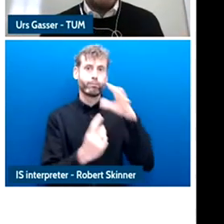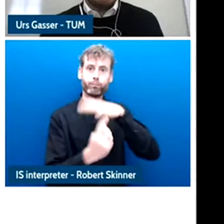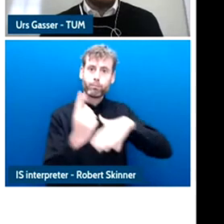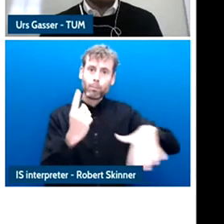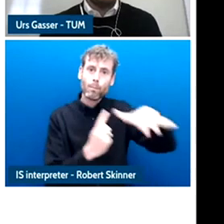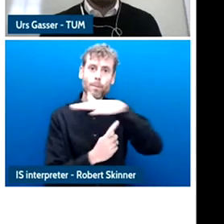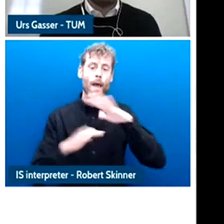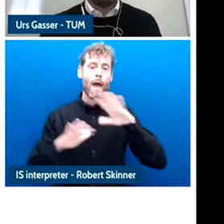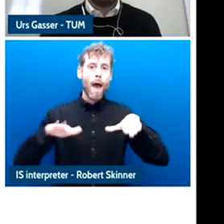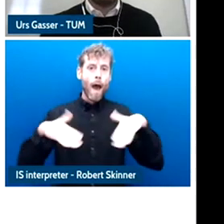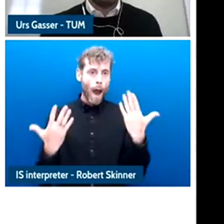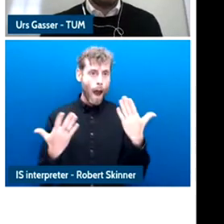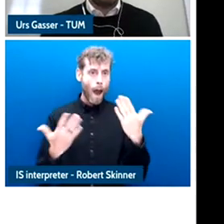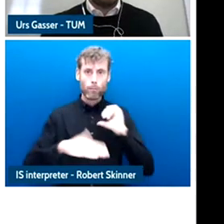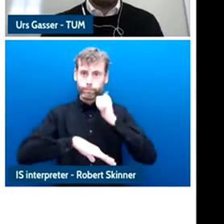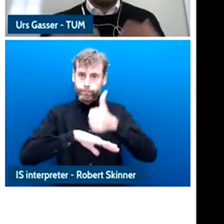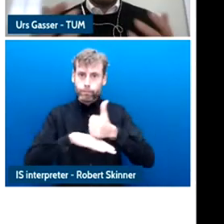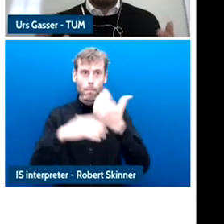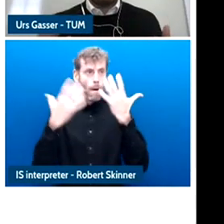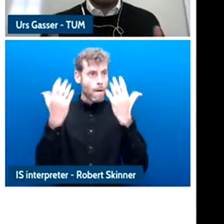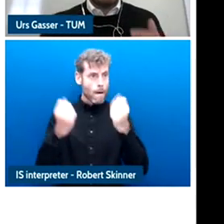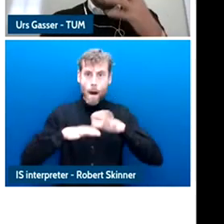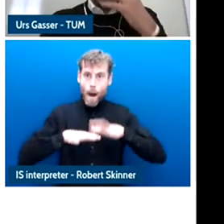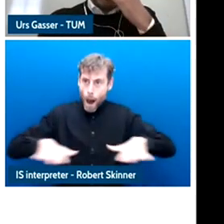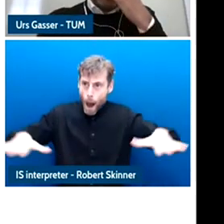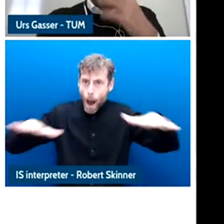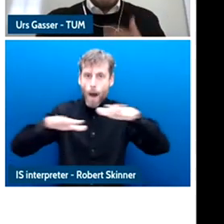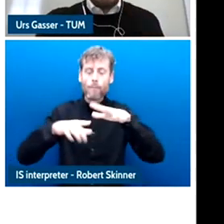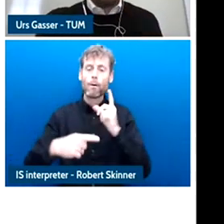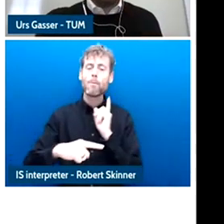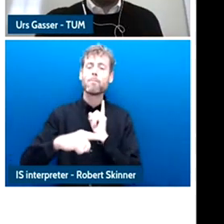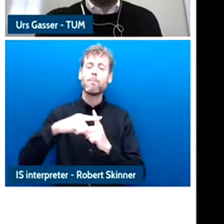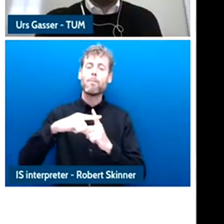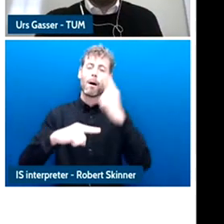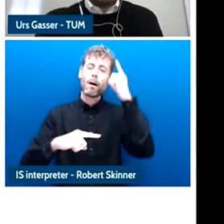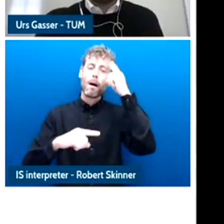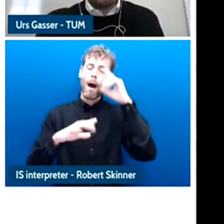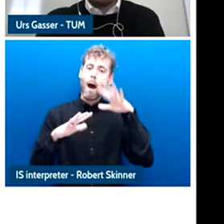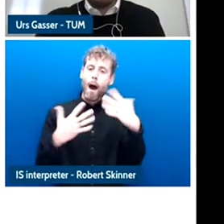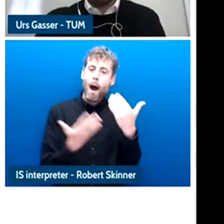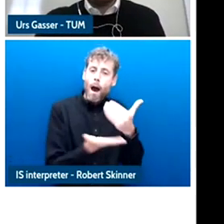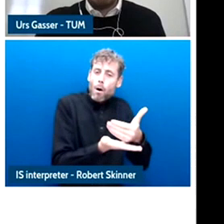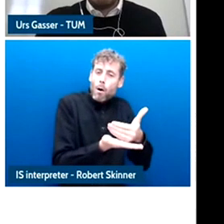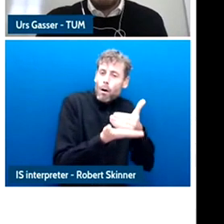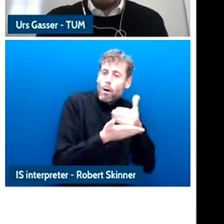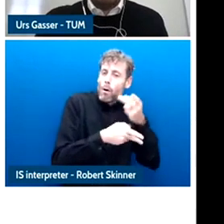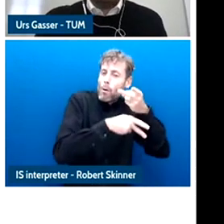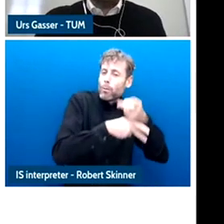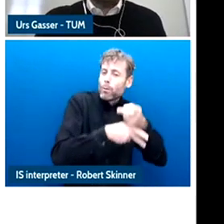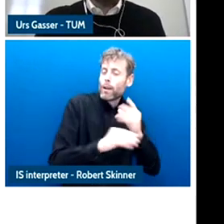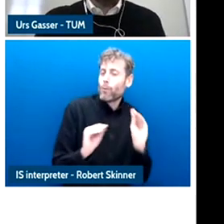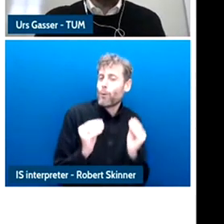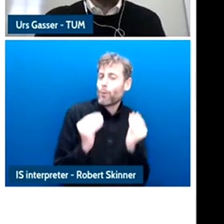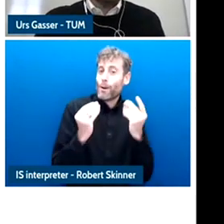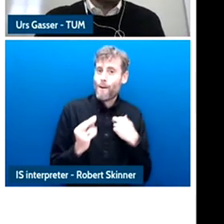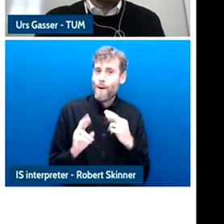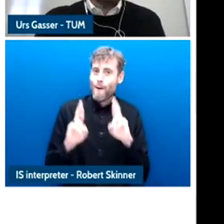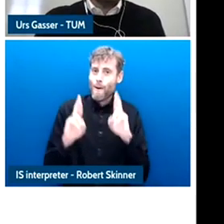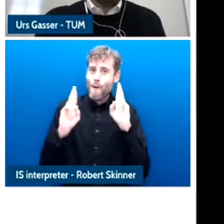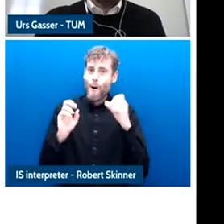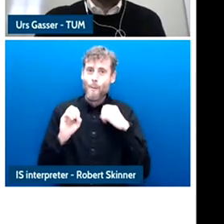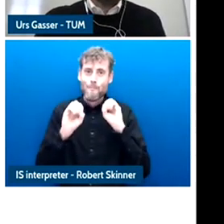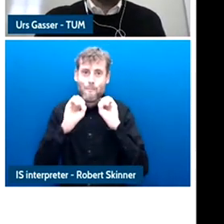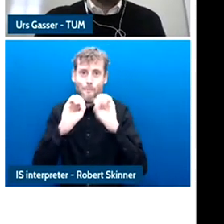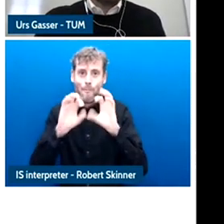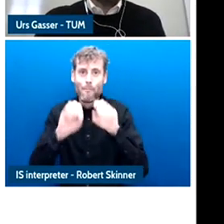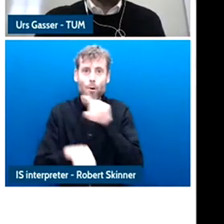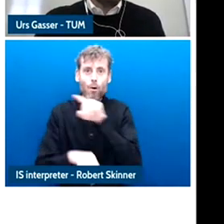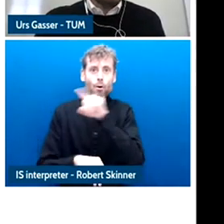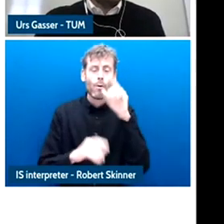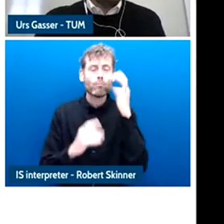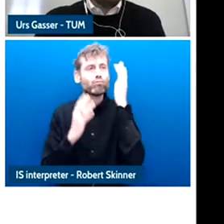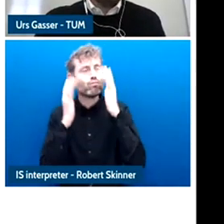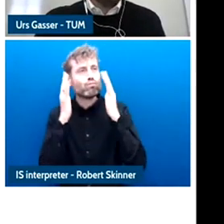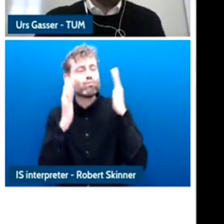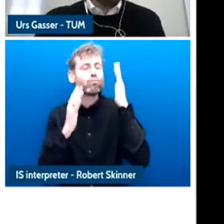And so, I hope that this gives enough reason or appetite, maybe to really team-up and